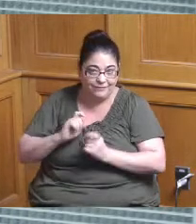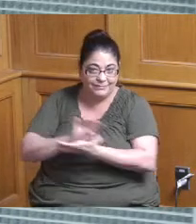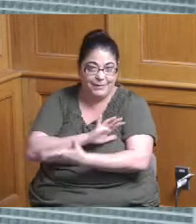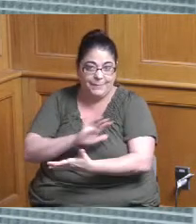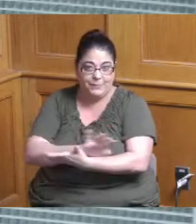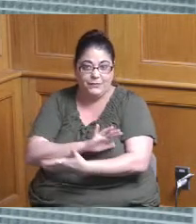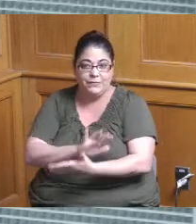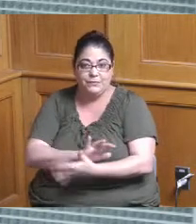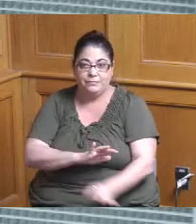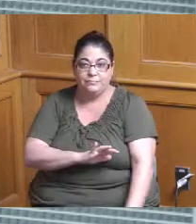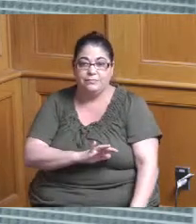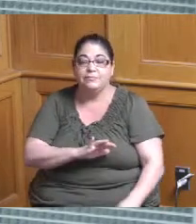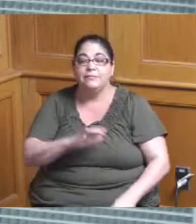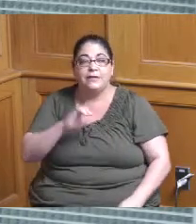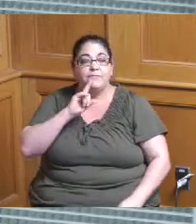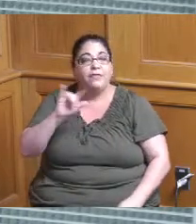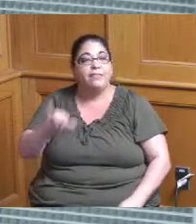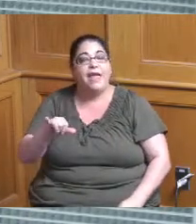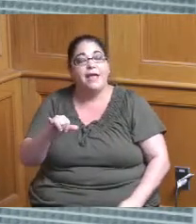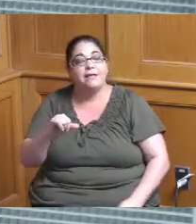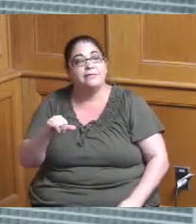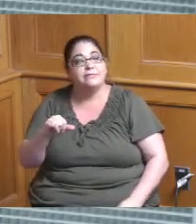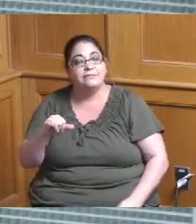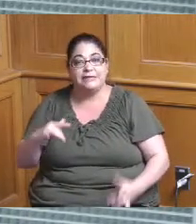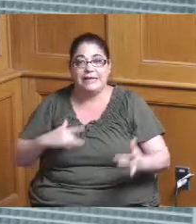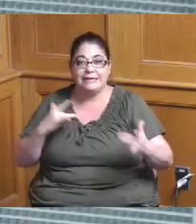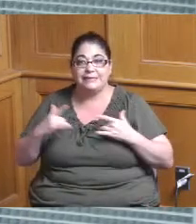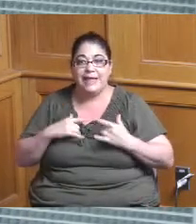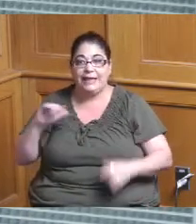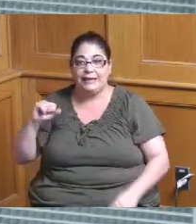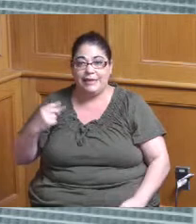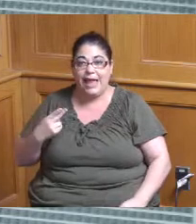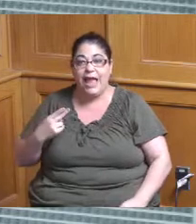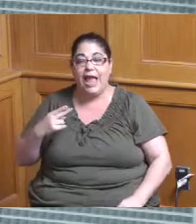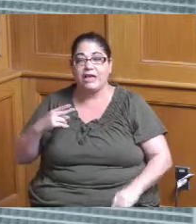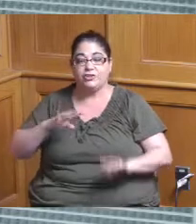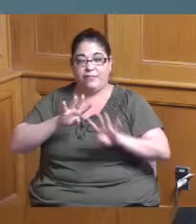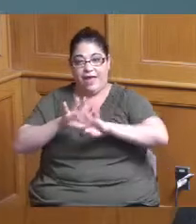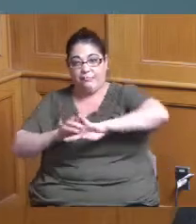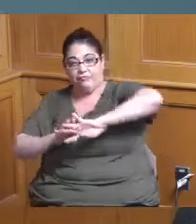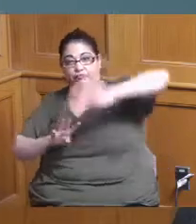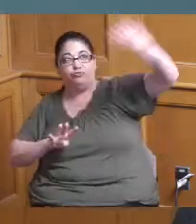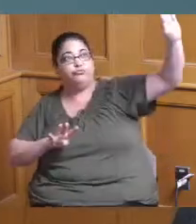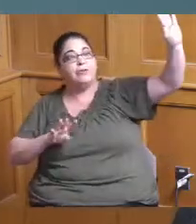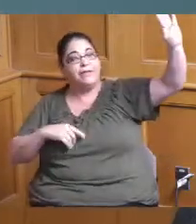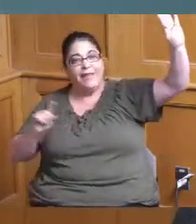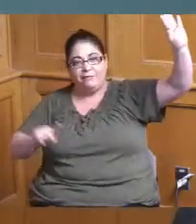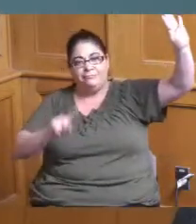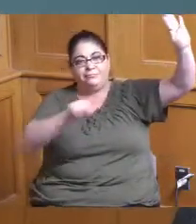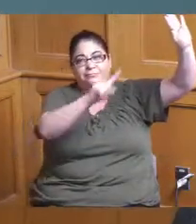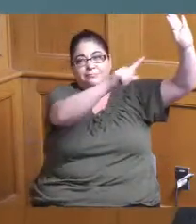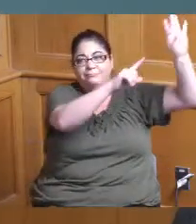about the fact that the cash flow is on track so that's great any projects that we may want